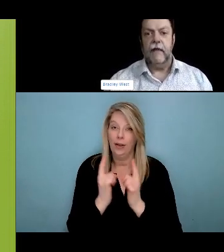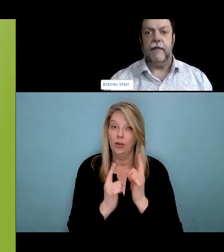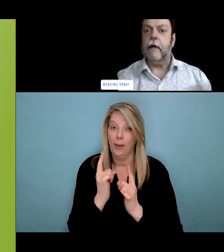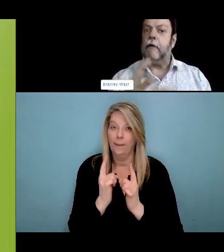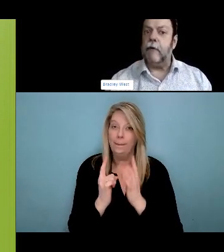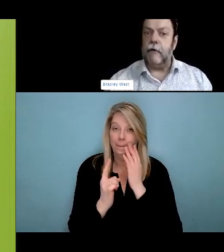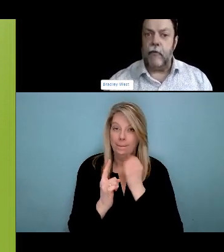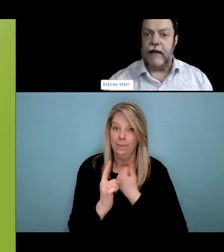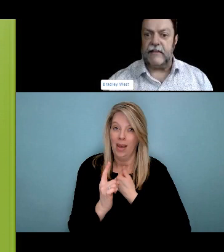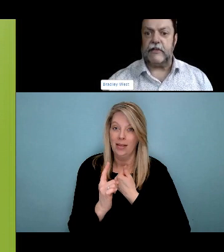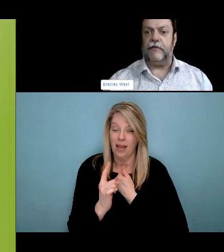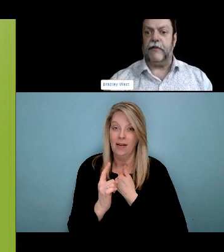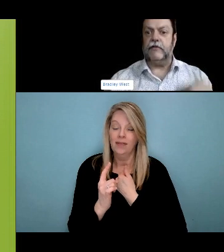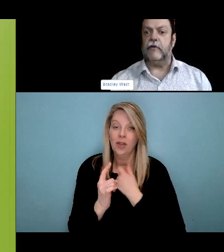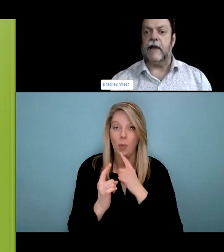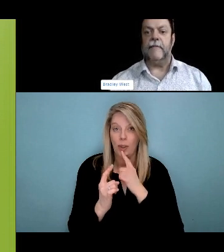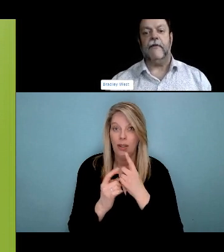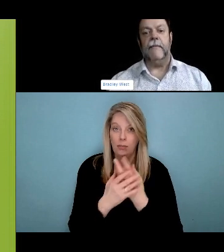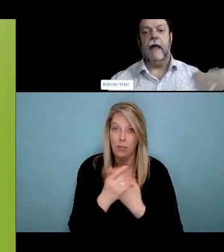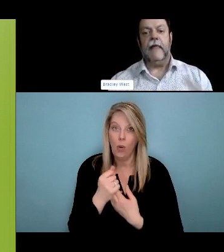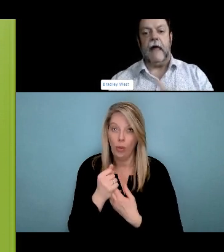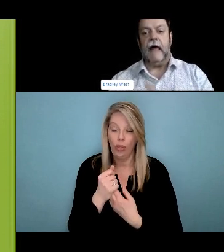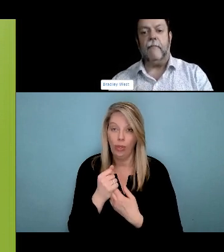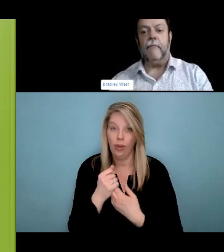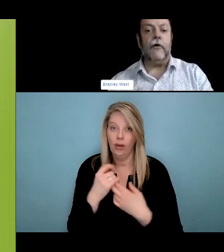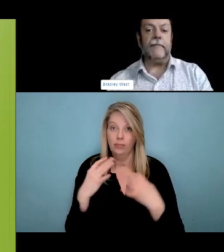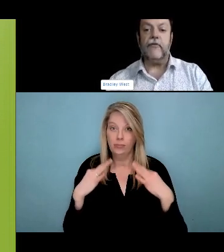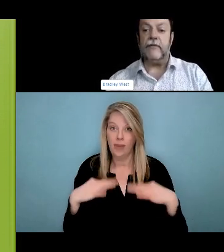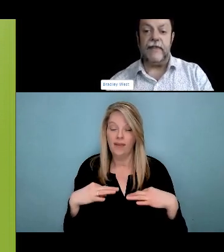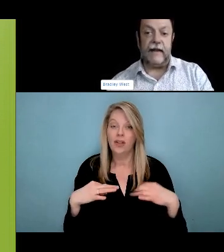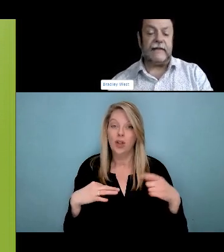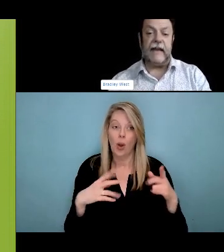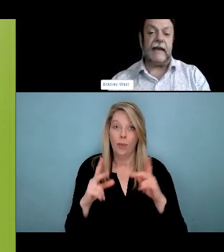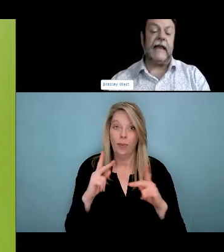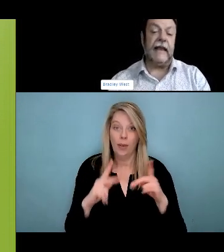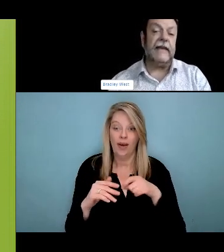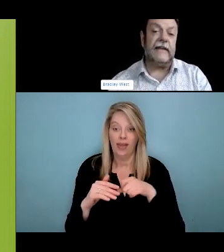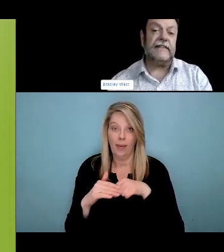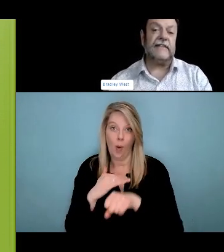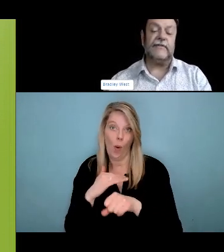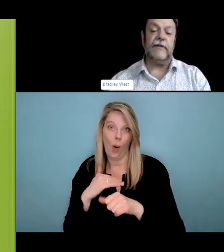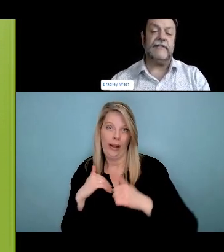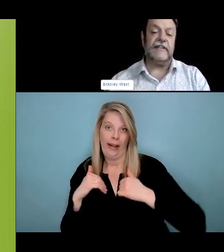of a low or no barrier access. Kind of framework.